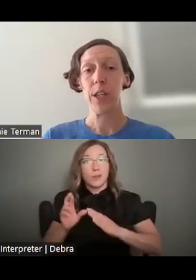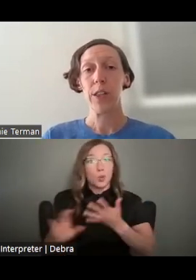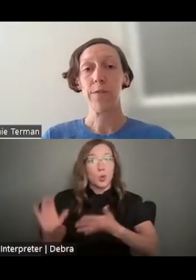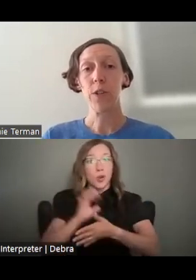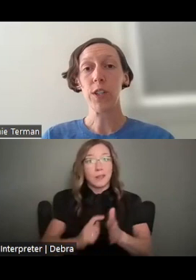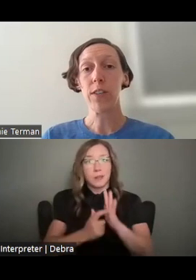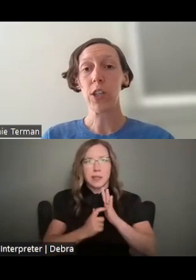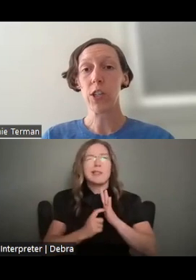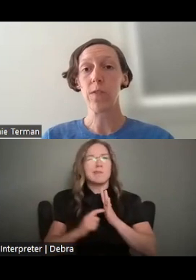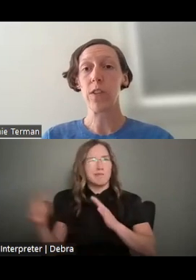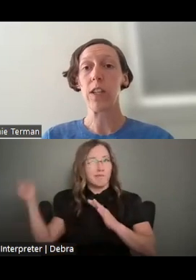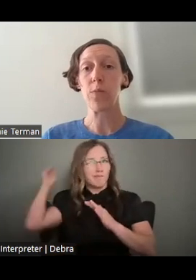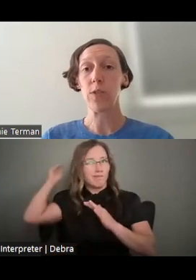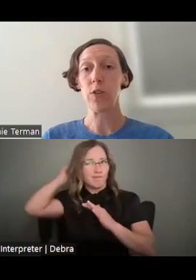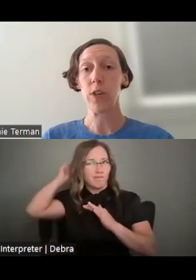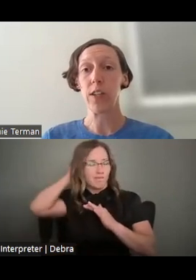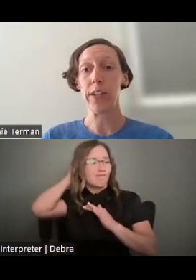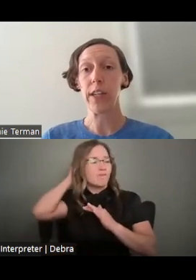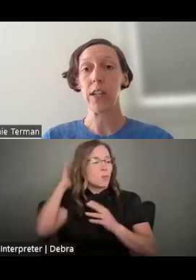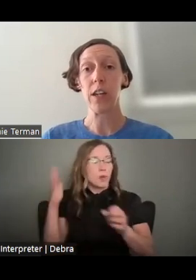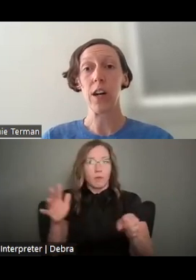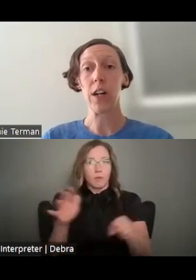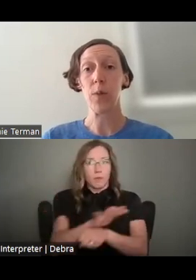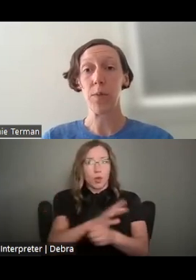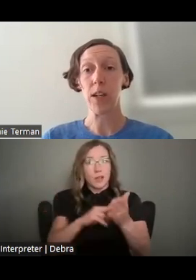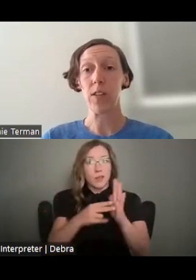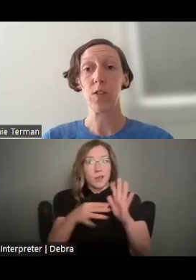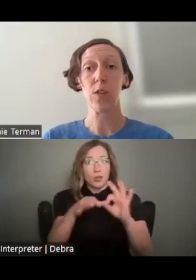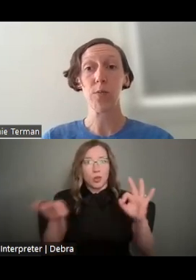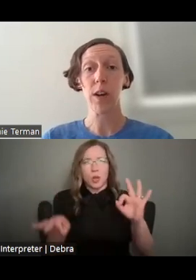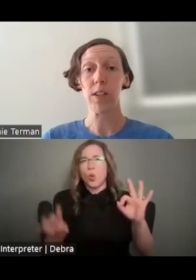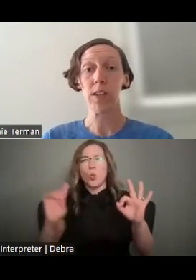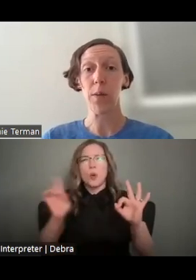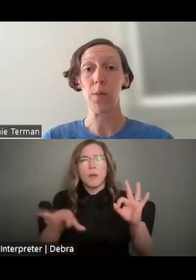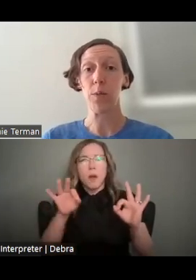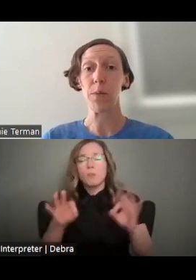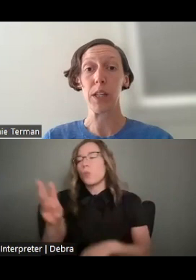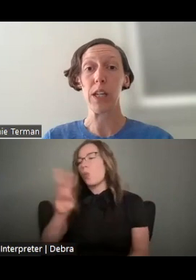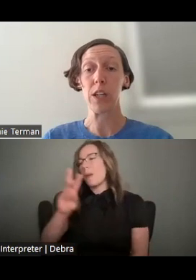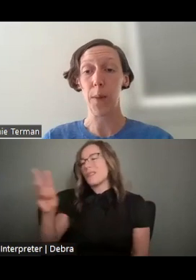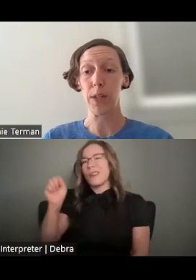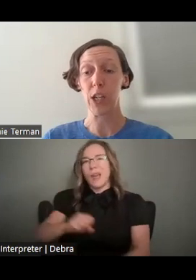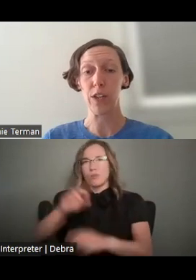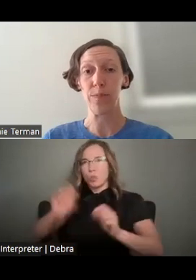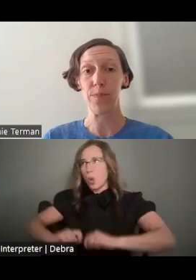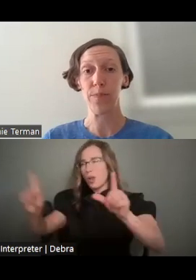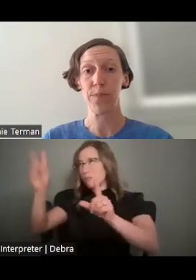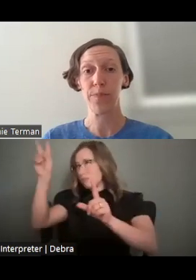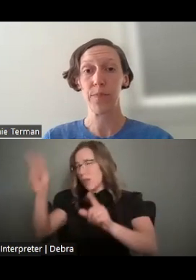THE FULL DEFINITIONS FOR THESE REVIEW CRITERIA ARE ON OUR WEBSITE SO YOU CAN REFERENCE THEM WHEN COMPLETING YOUR APPLICATION.